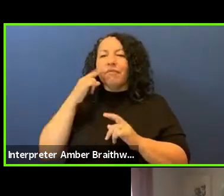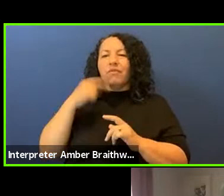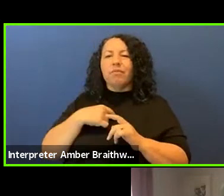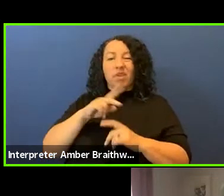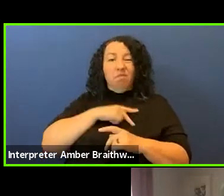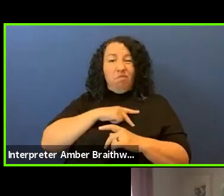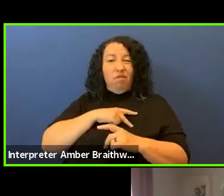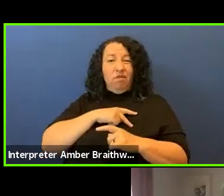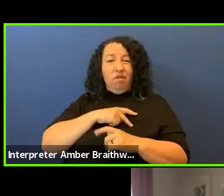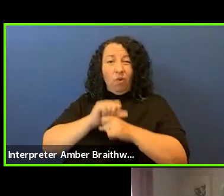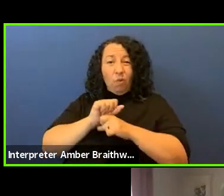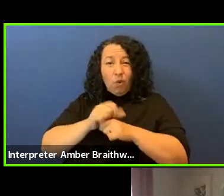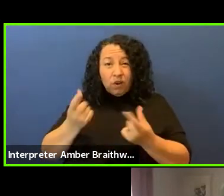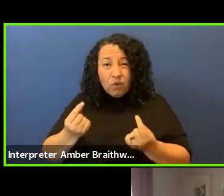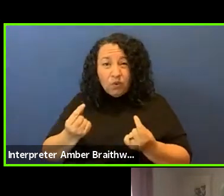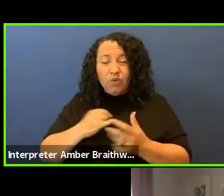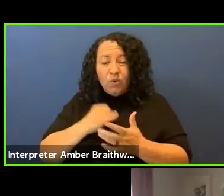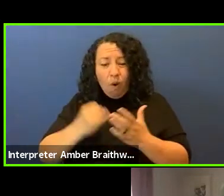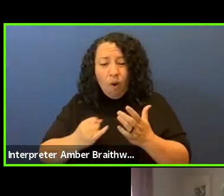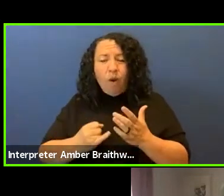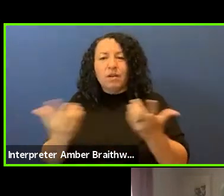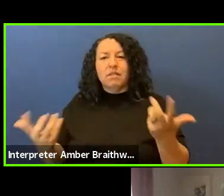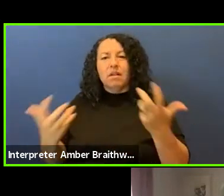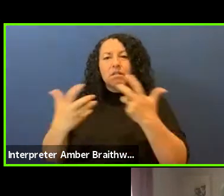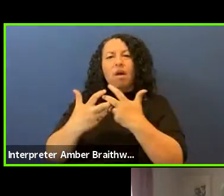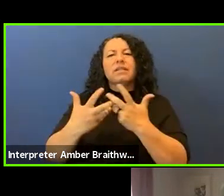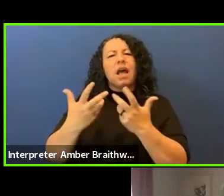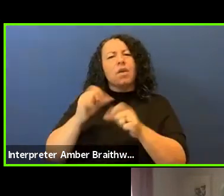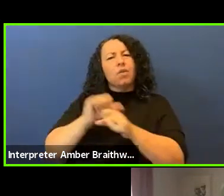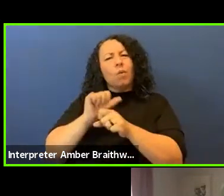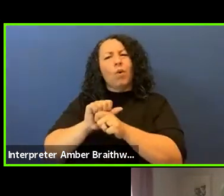been alongside the work of community organizing,